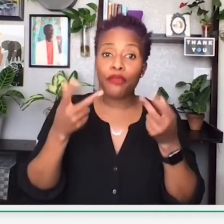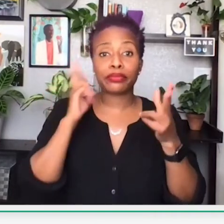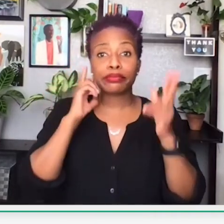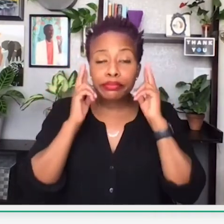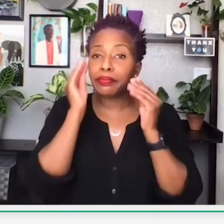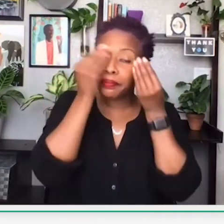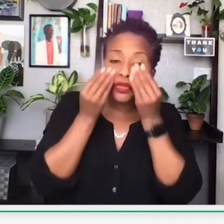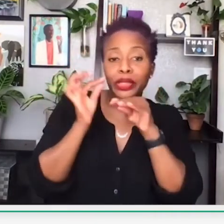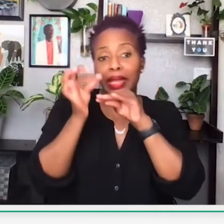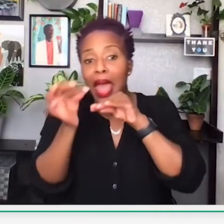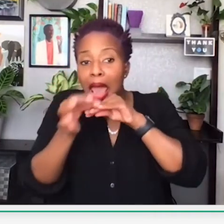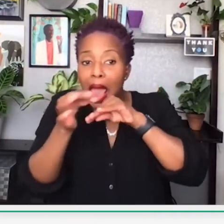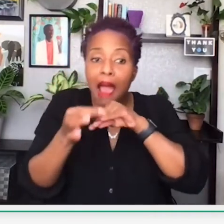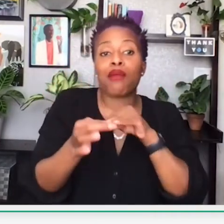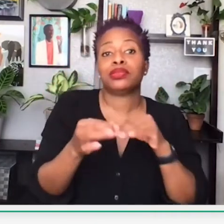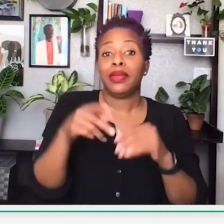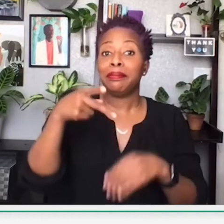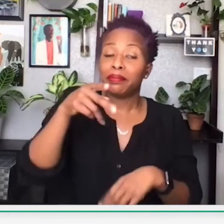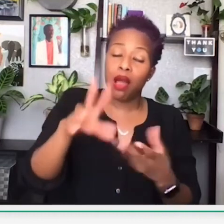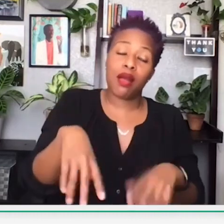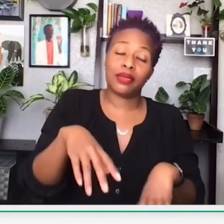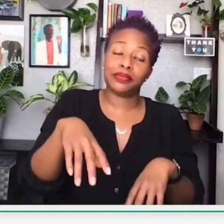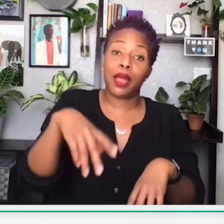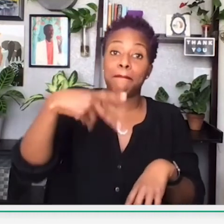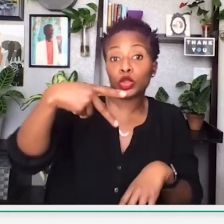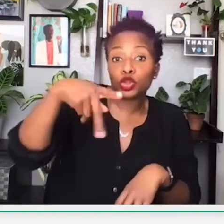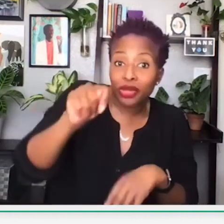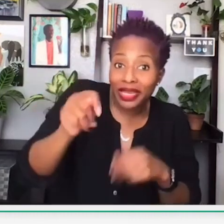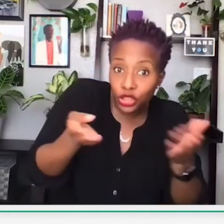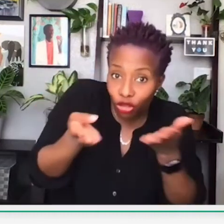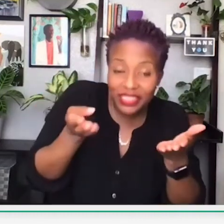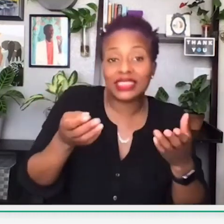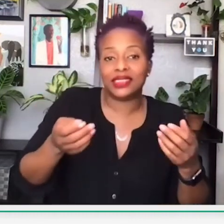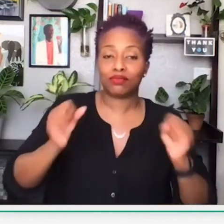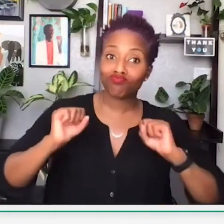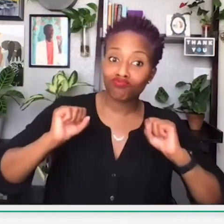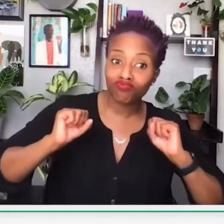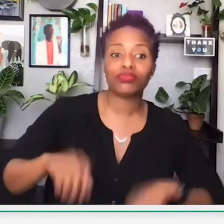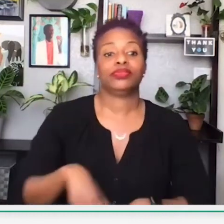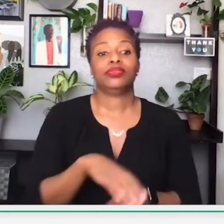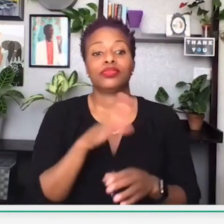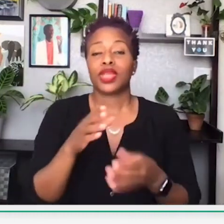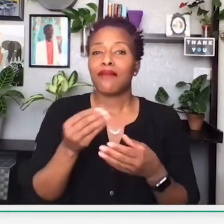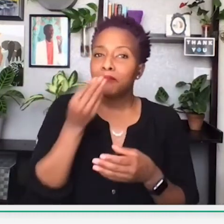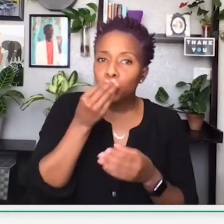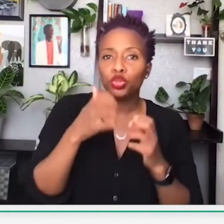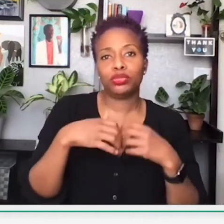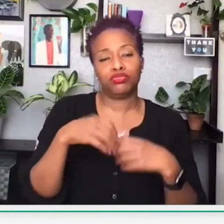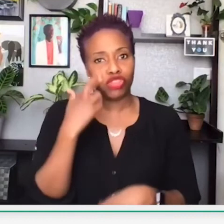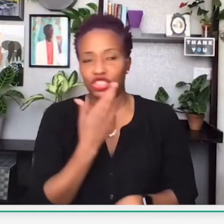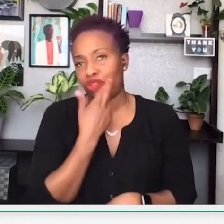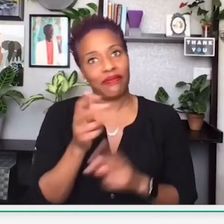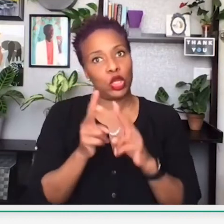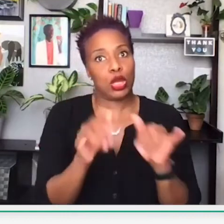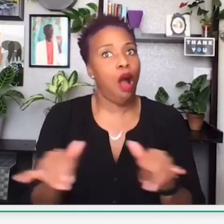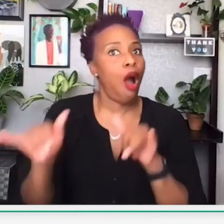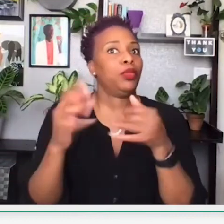and consulting. 9% of businesses are in each of the following: